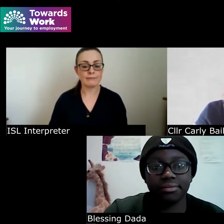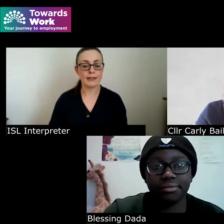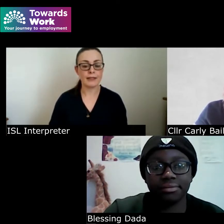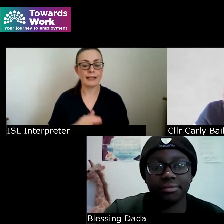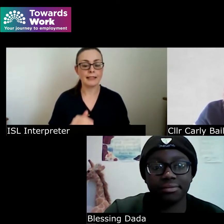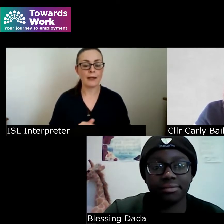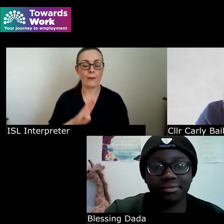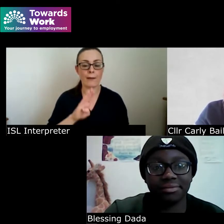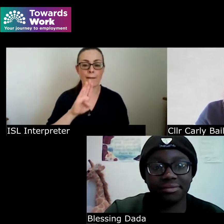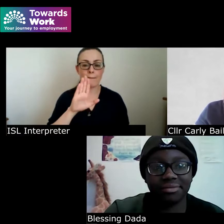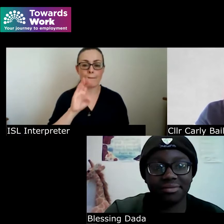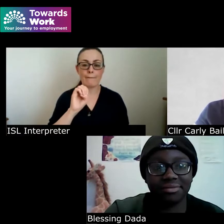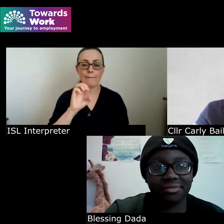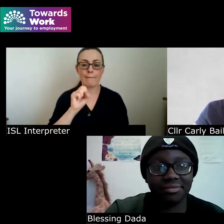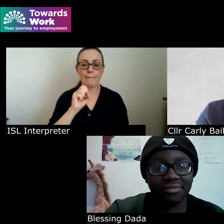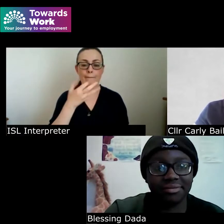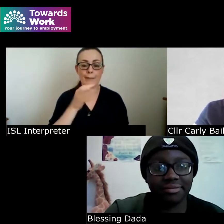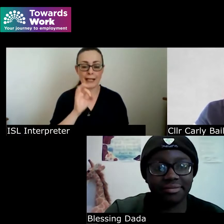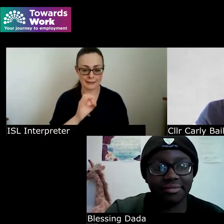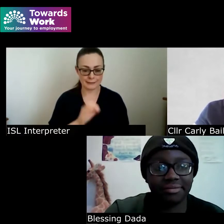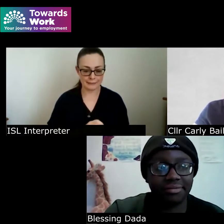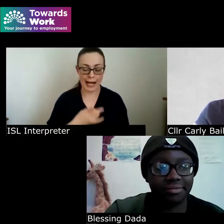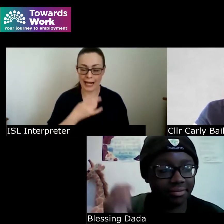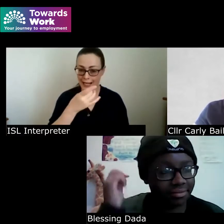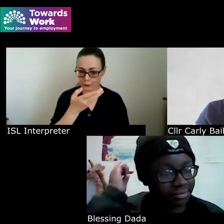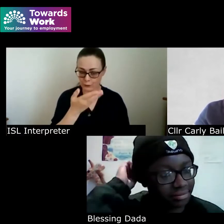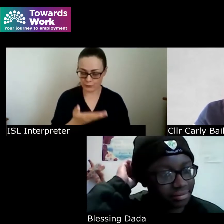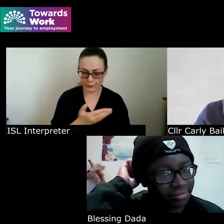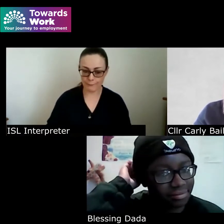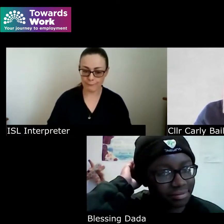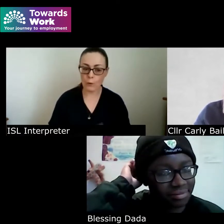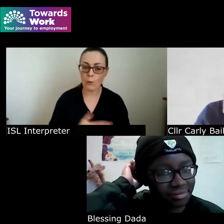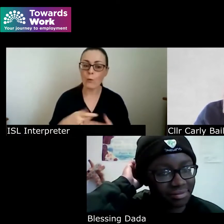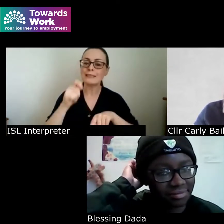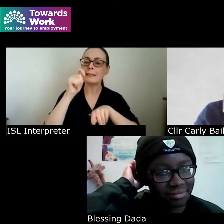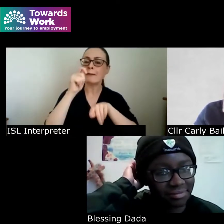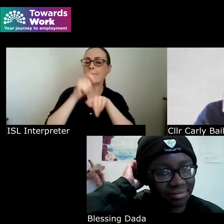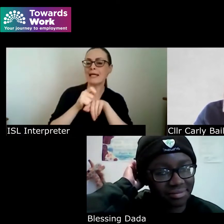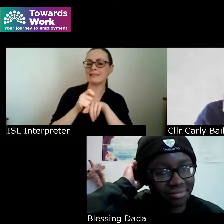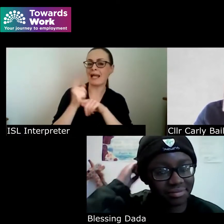come to you if that's okay so what's the best piece of advice you could give to somebody with